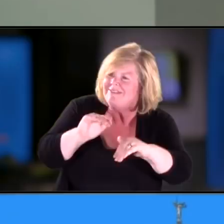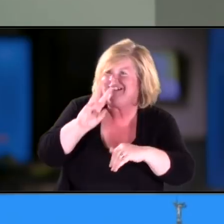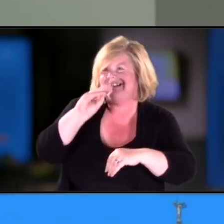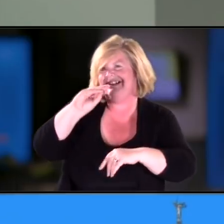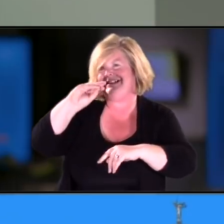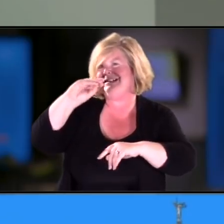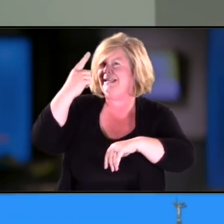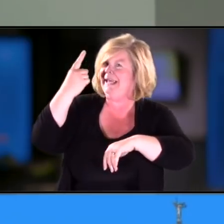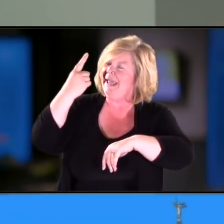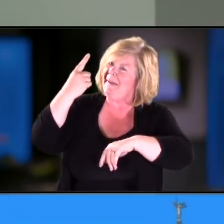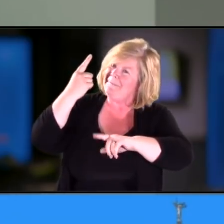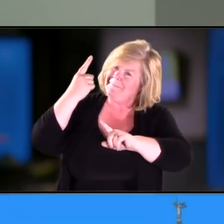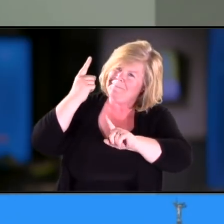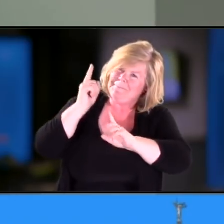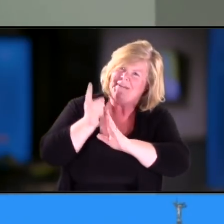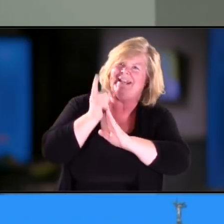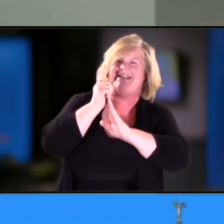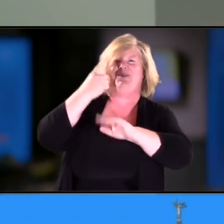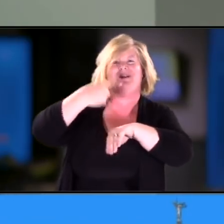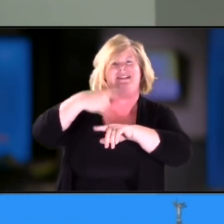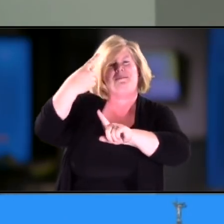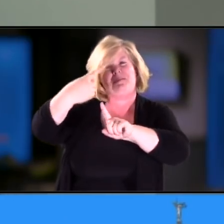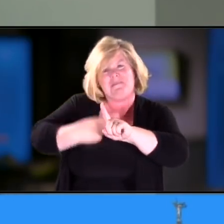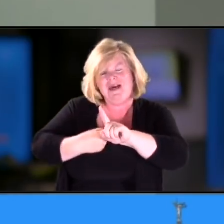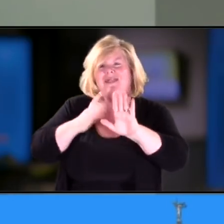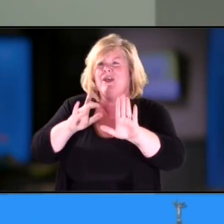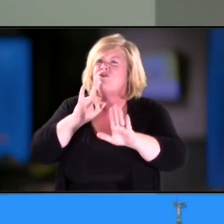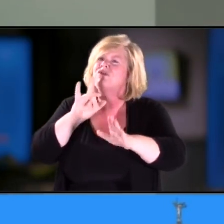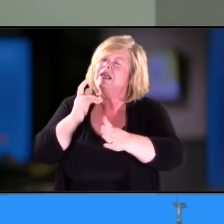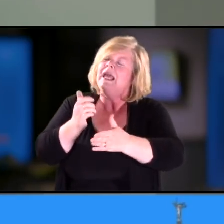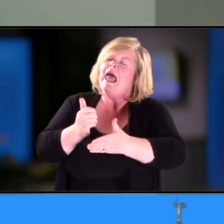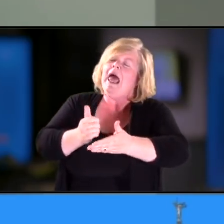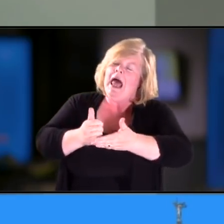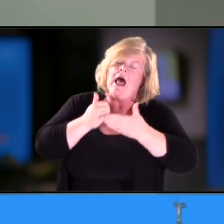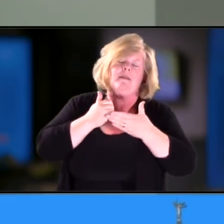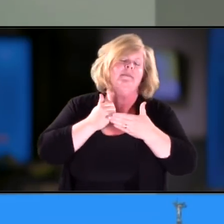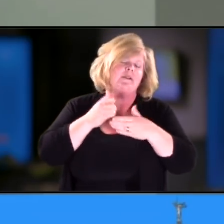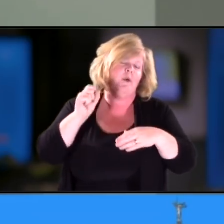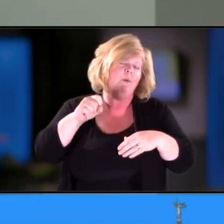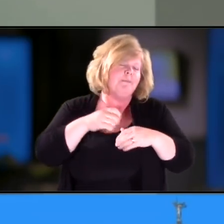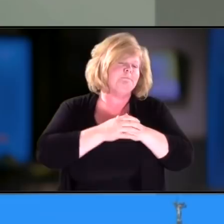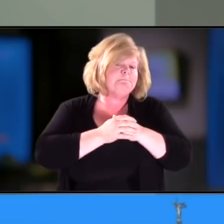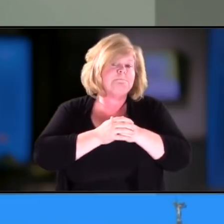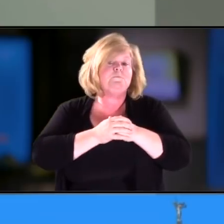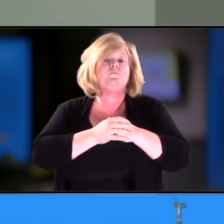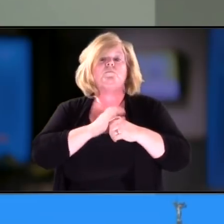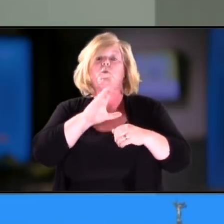to be the mother of my daughter. Corinne's first Christmas,